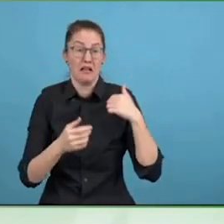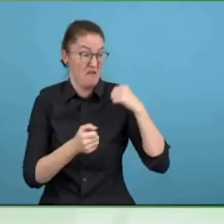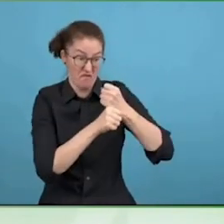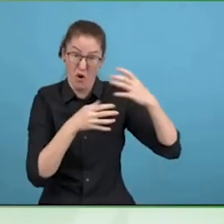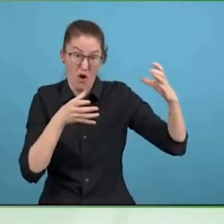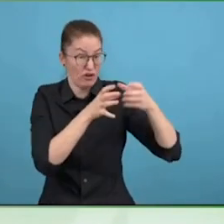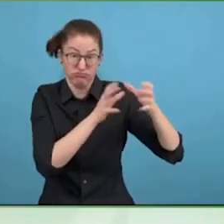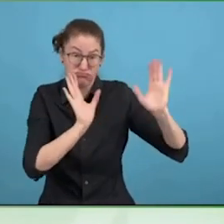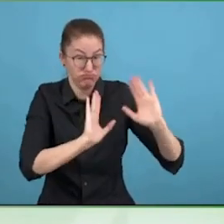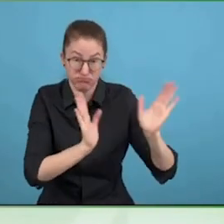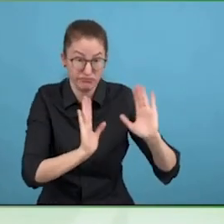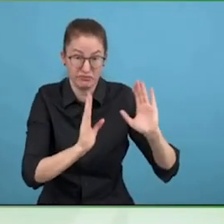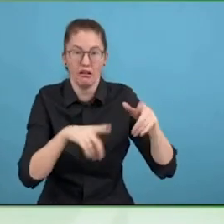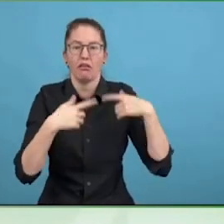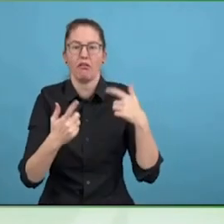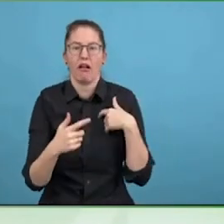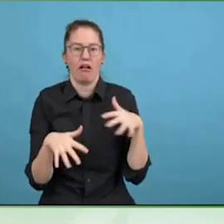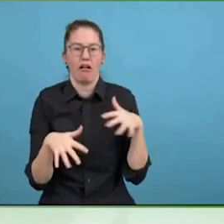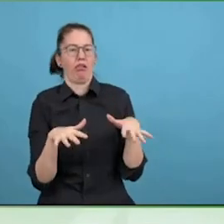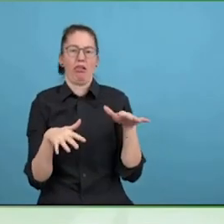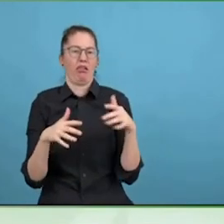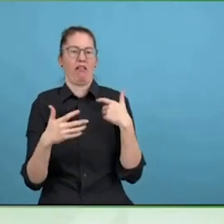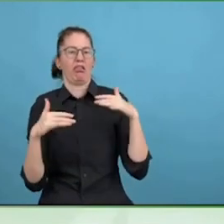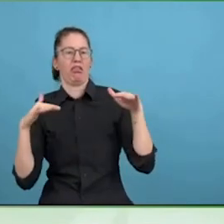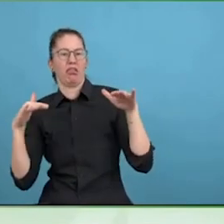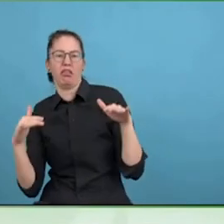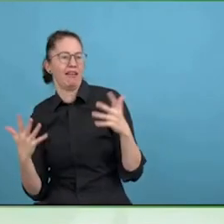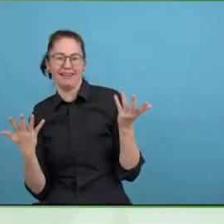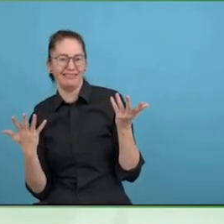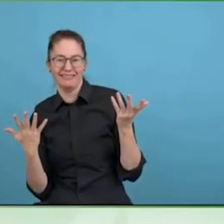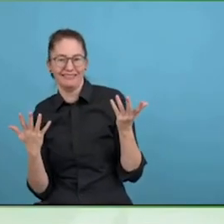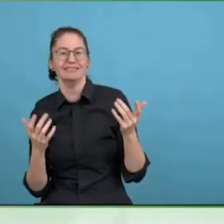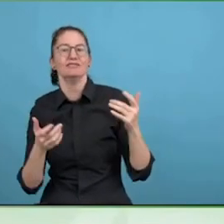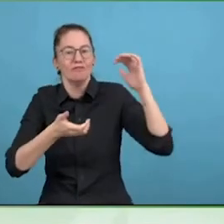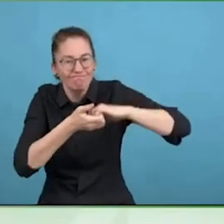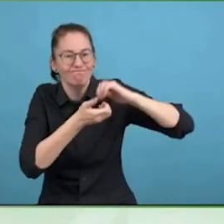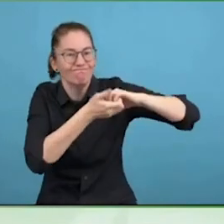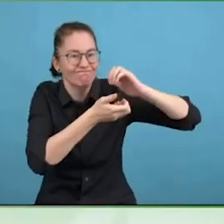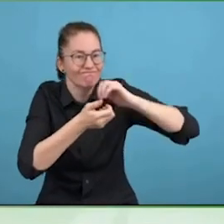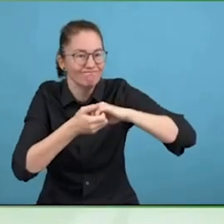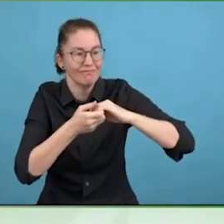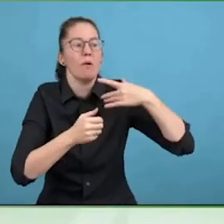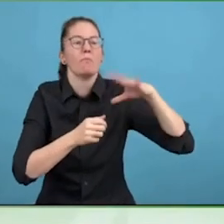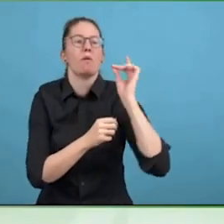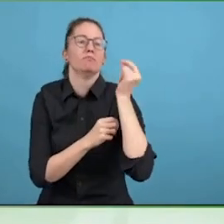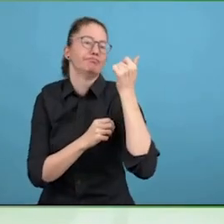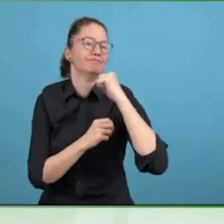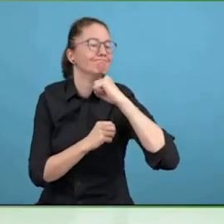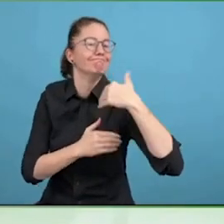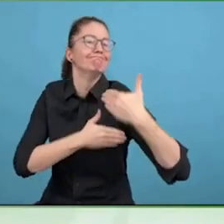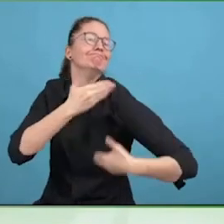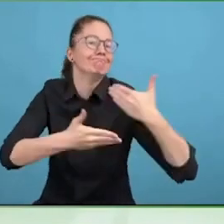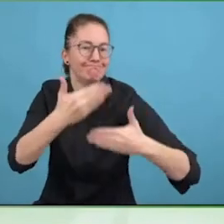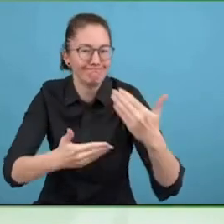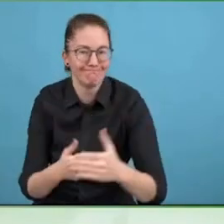about and I think brings value to the way we approach our program. Thank you, Neil, appreciated.